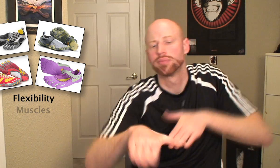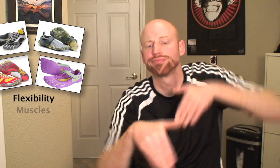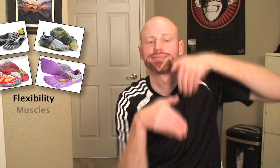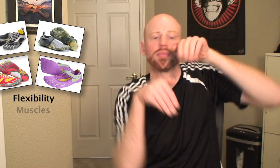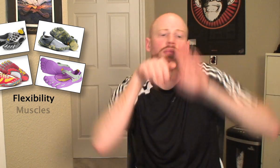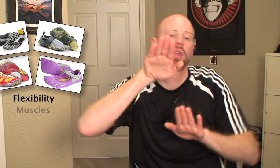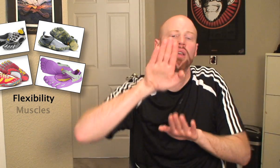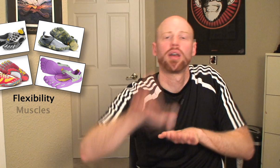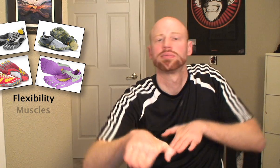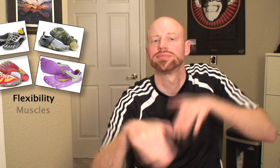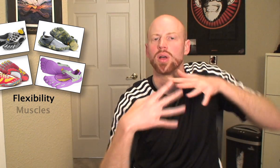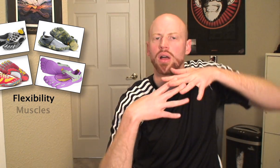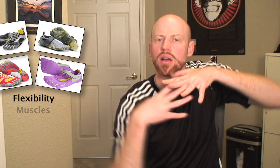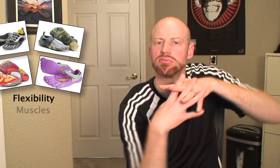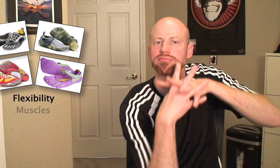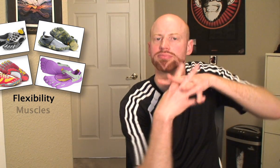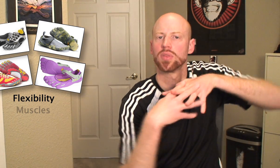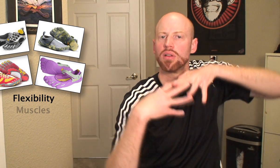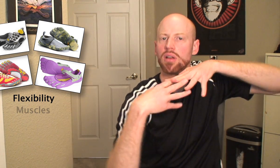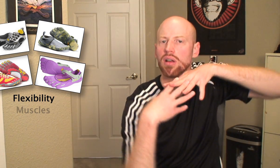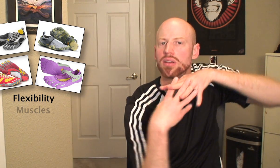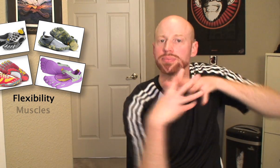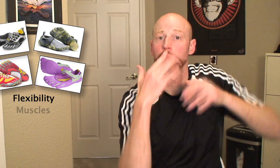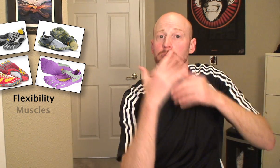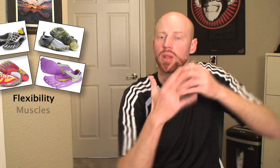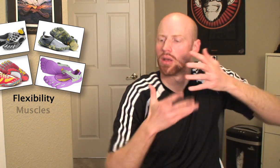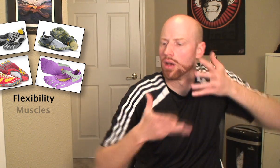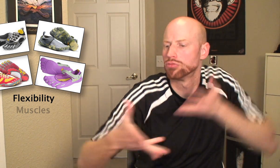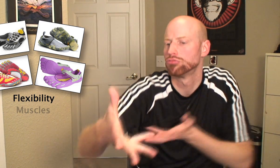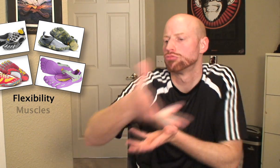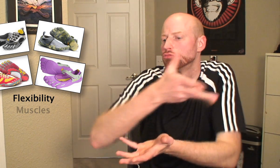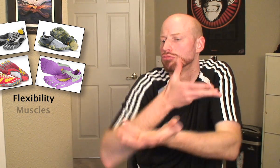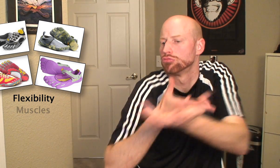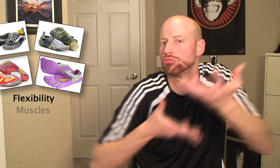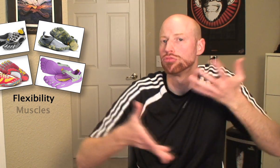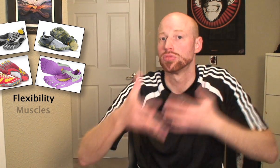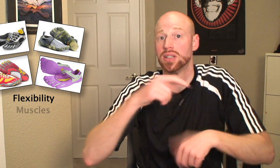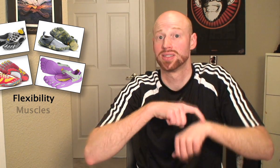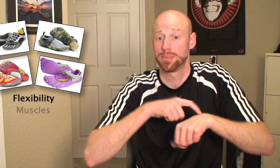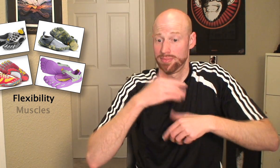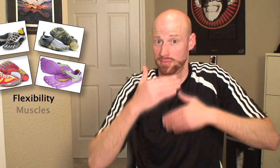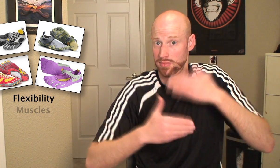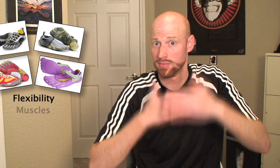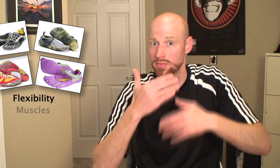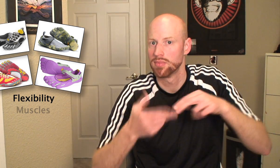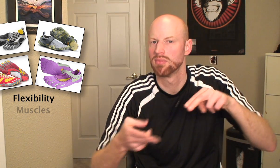free reign to move naturally which means increased fiber movement, encouraging greater blood flow,